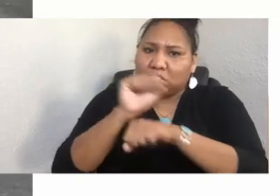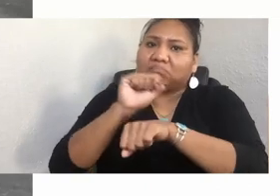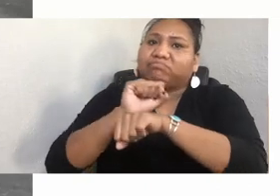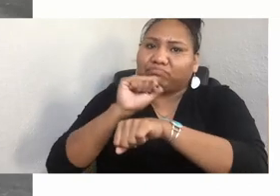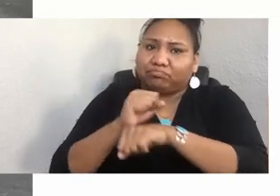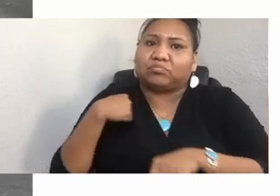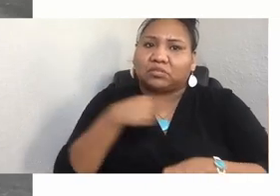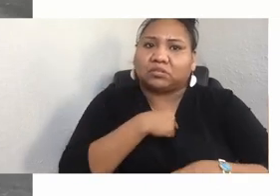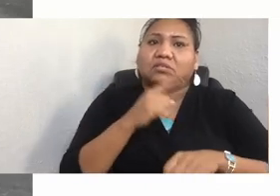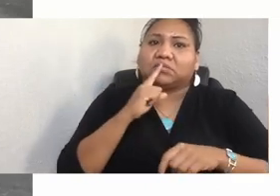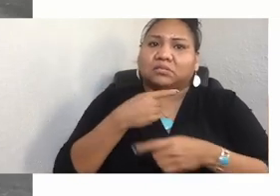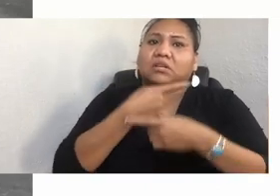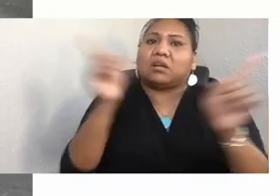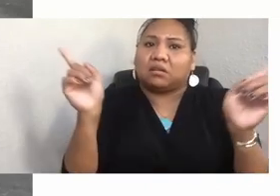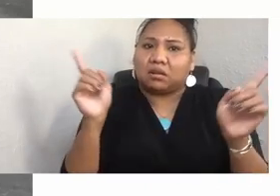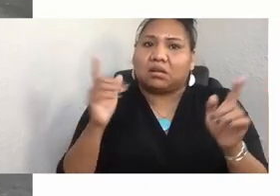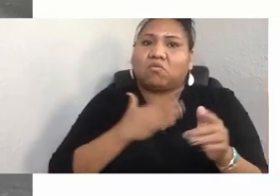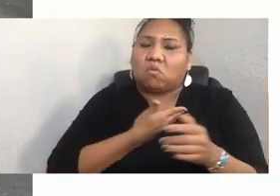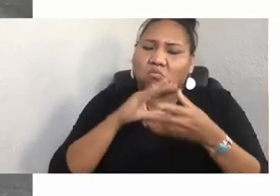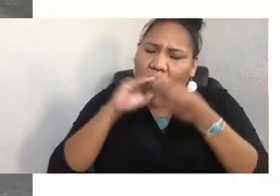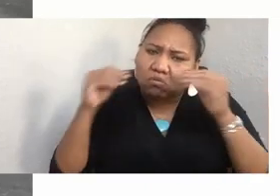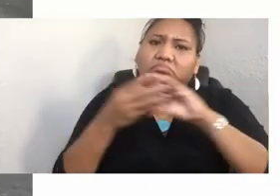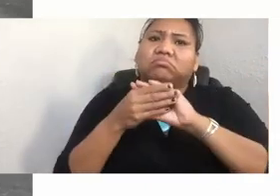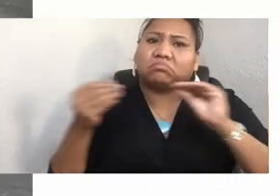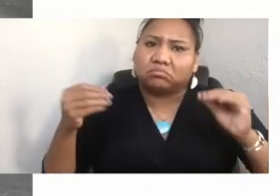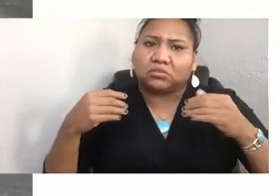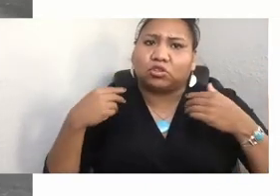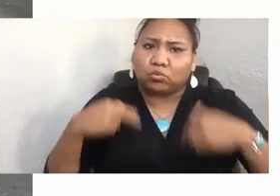He explained, we're not Indians. We're not Native Americans.